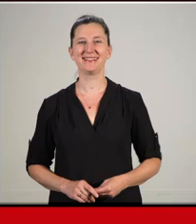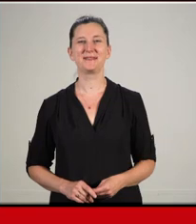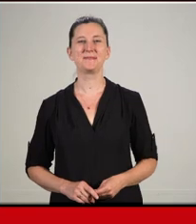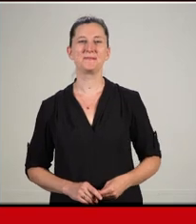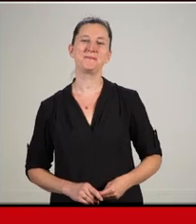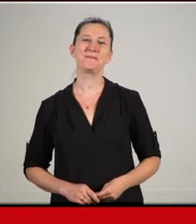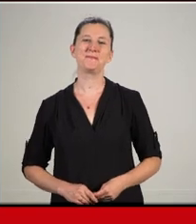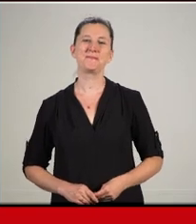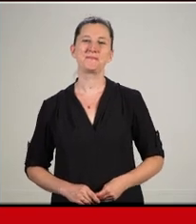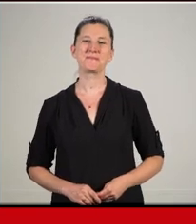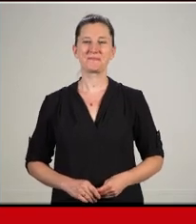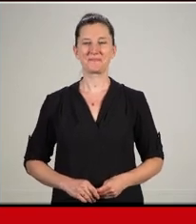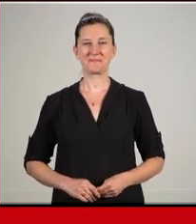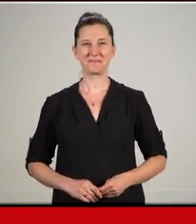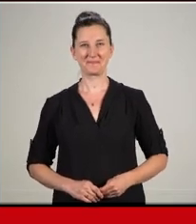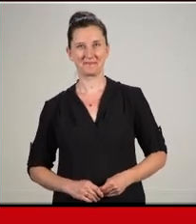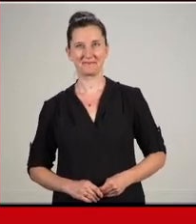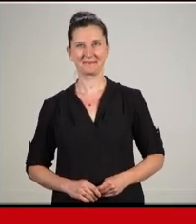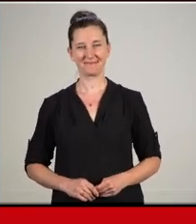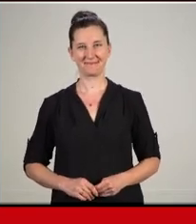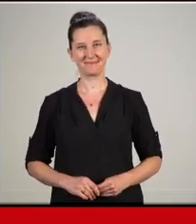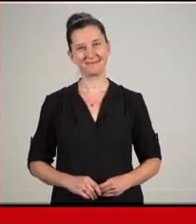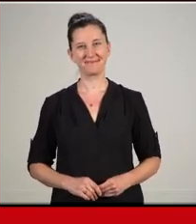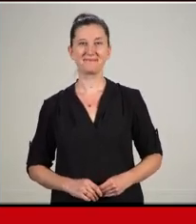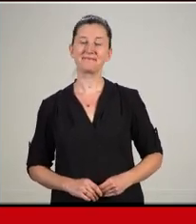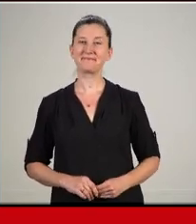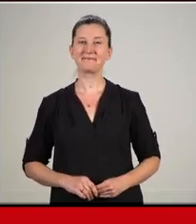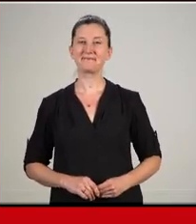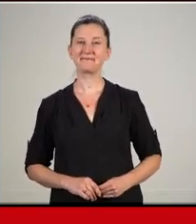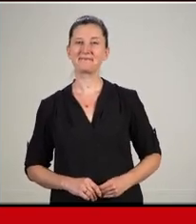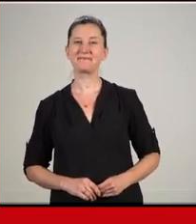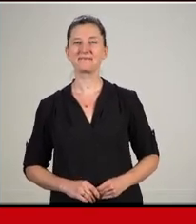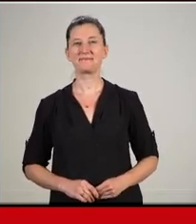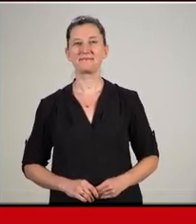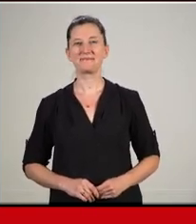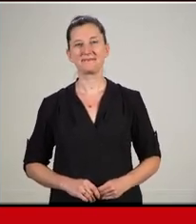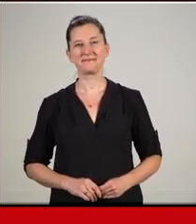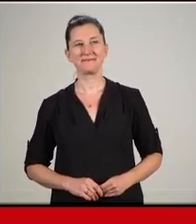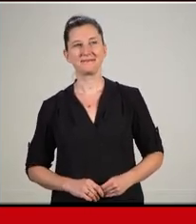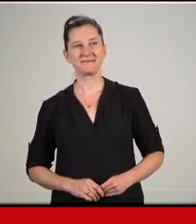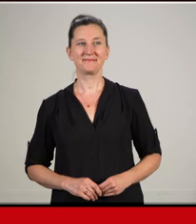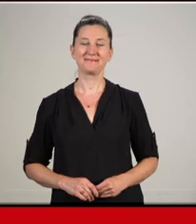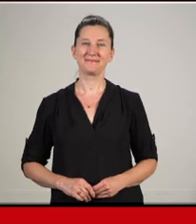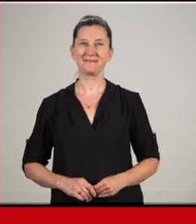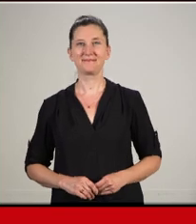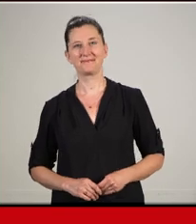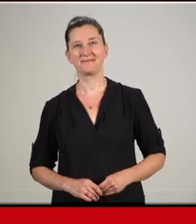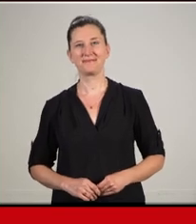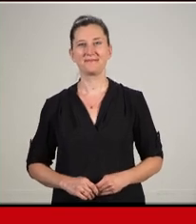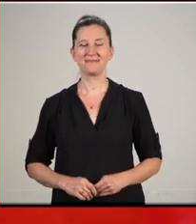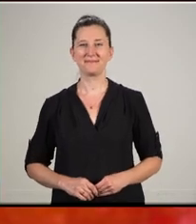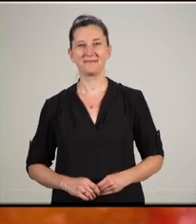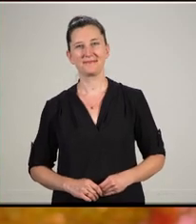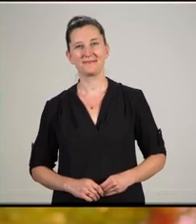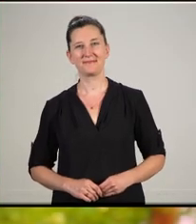[UW-Madison Marching Band plays "If You Want to Be a Badger"]